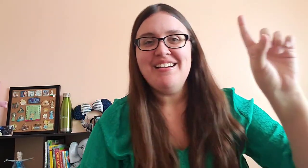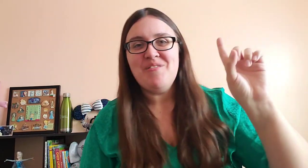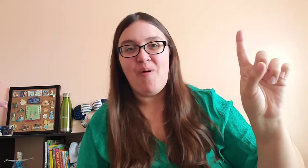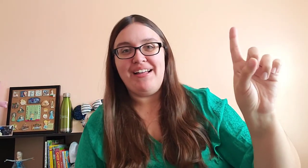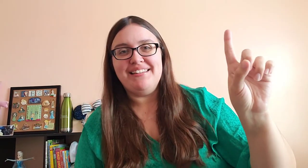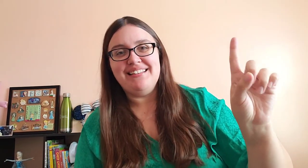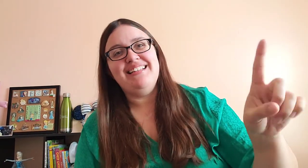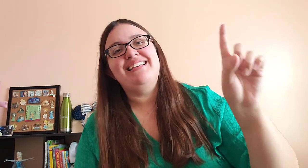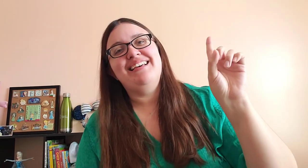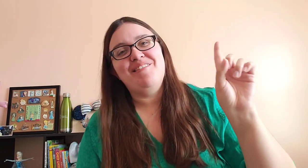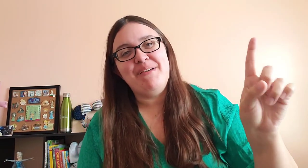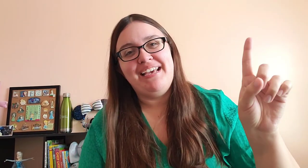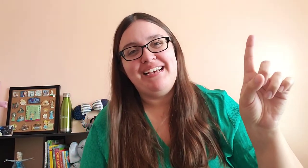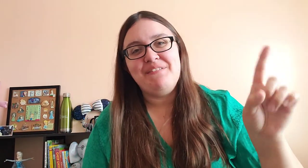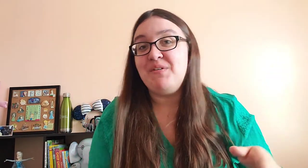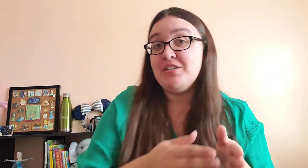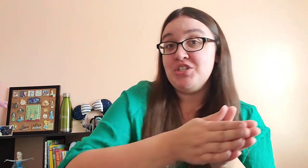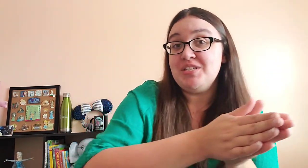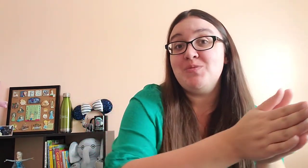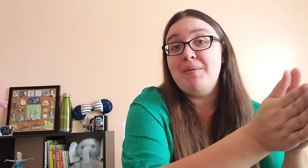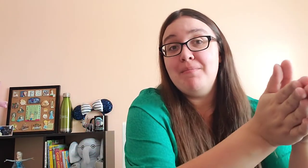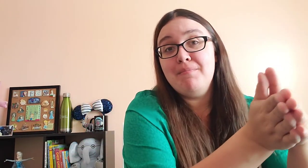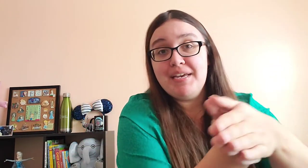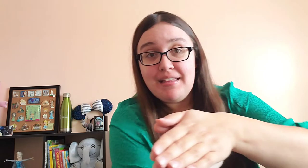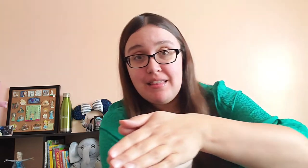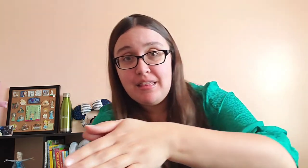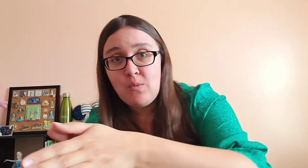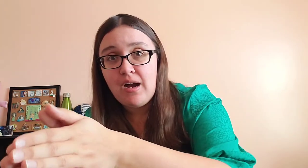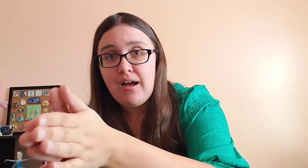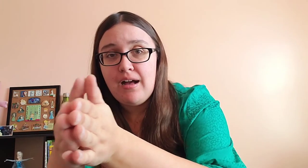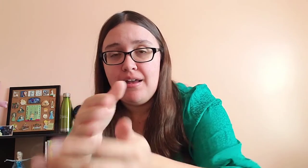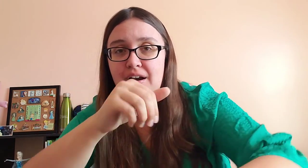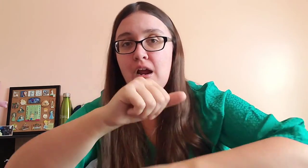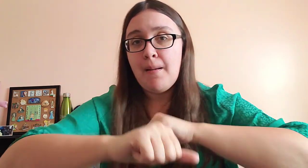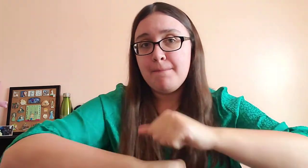One little pink fish swimming in the water.